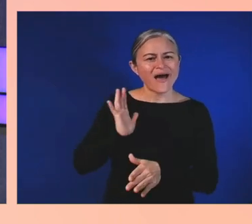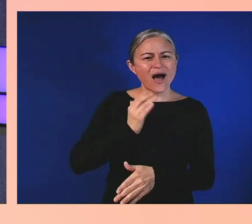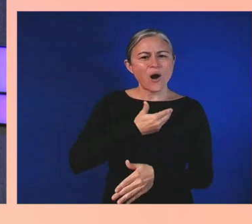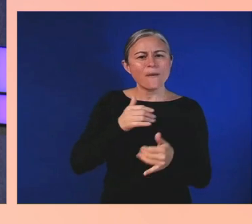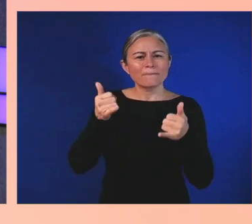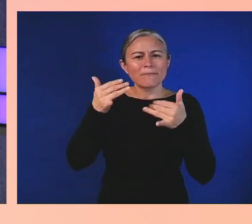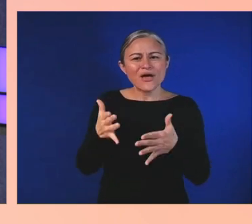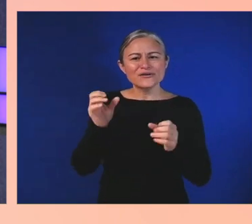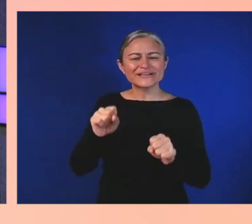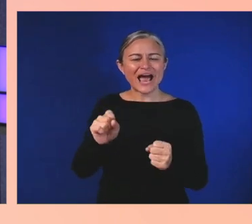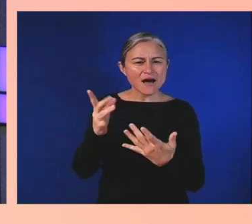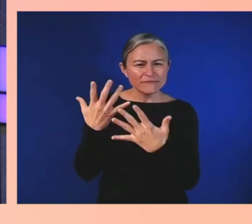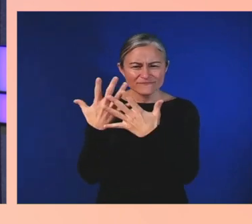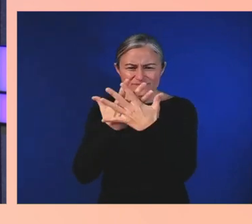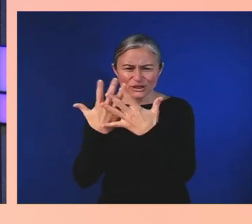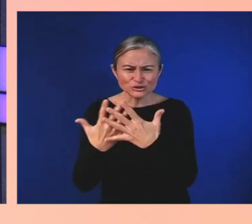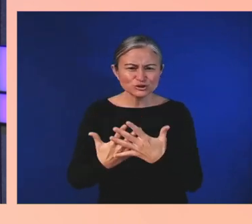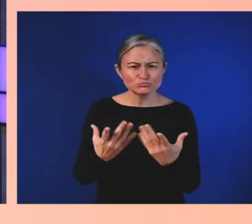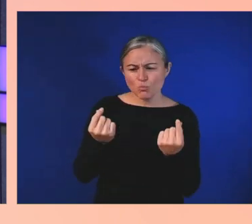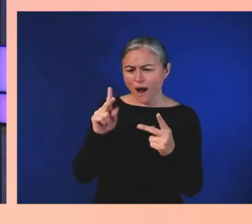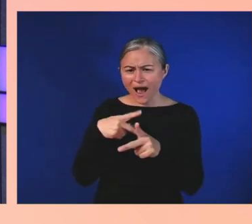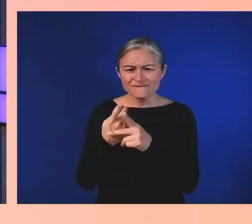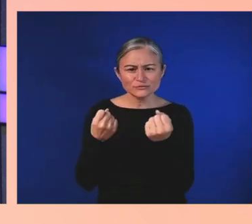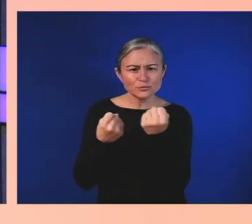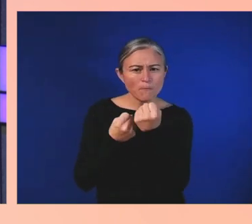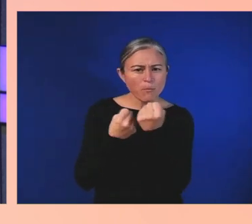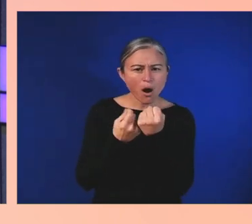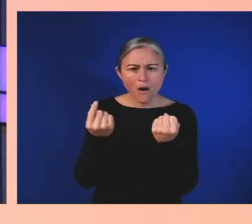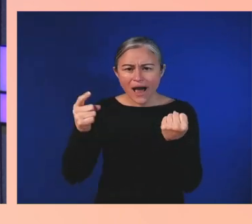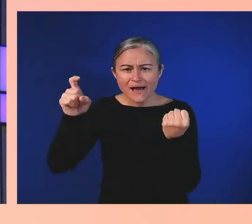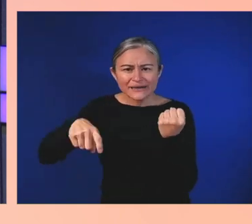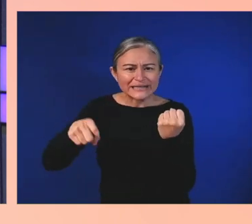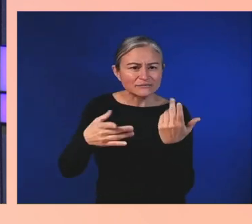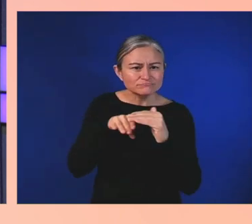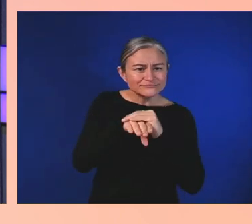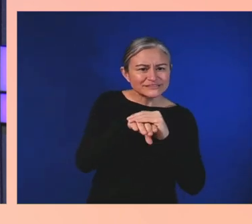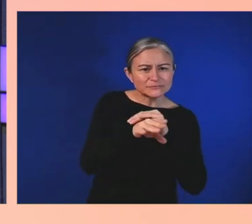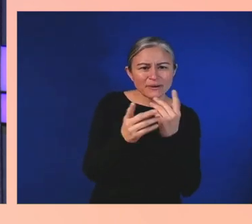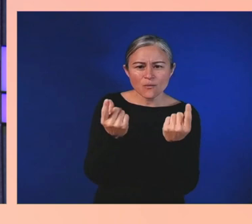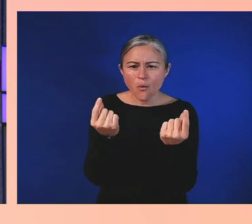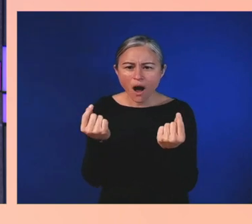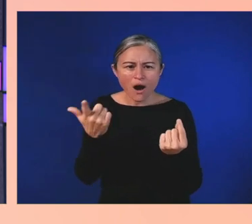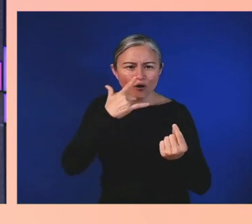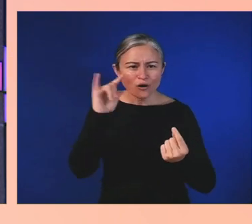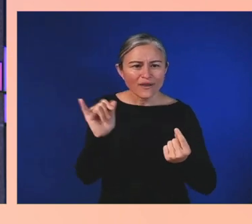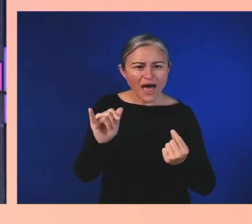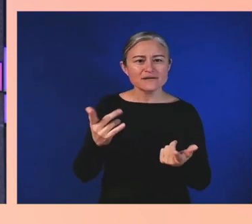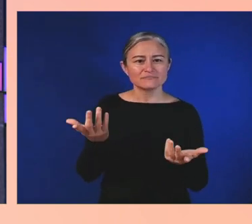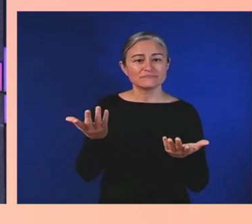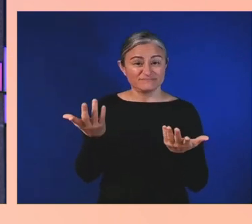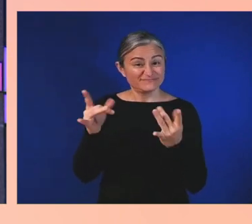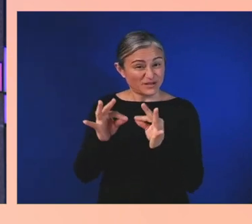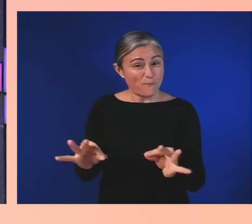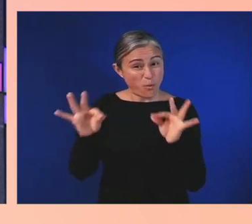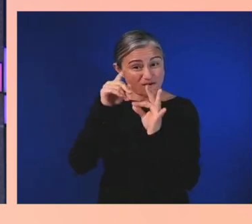of certain accessibility features that might be really important to them. It also allows us to spotlight